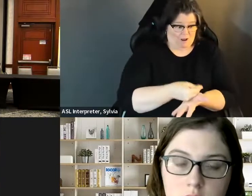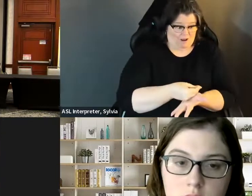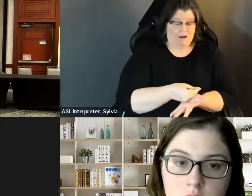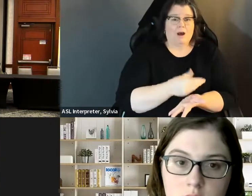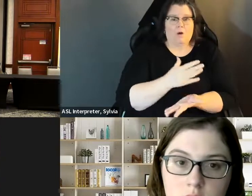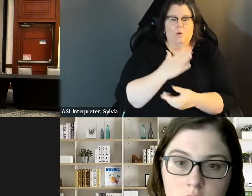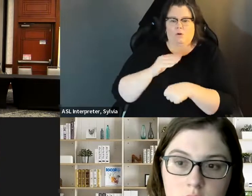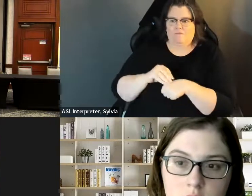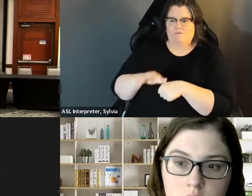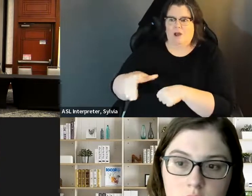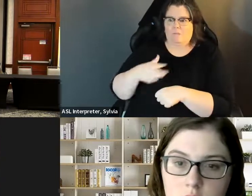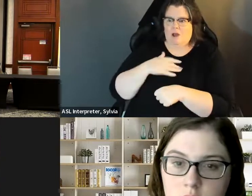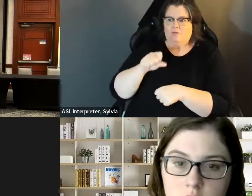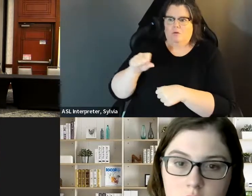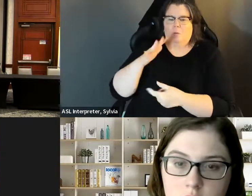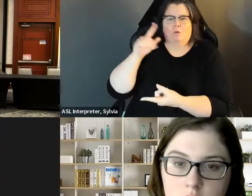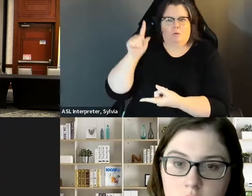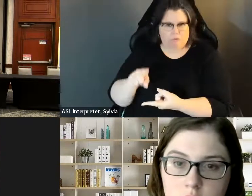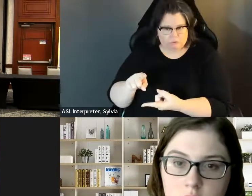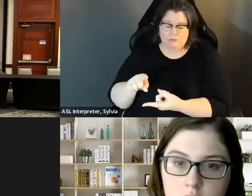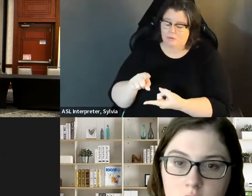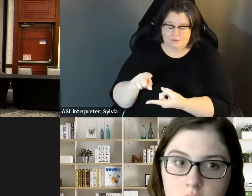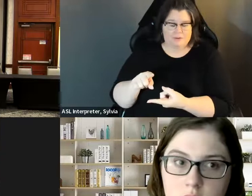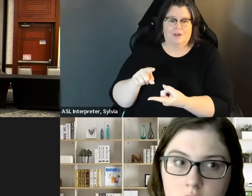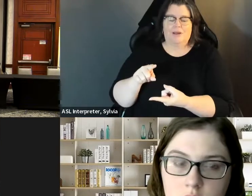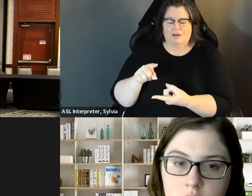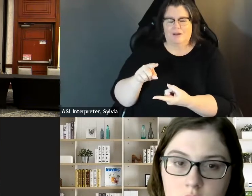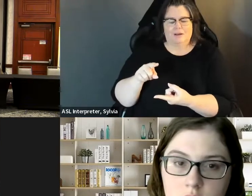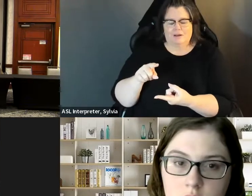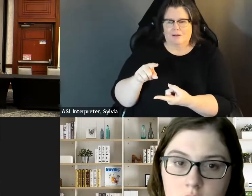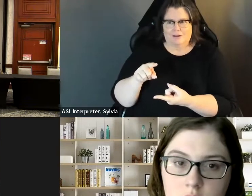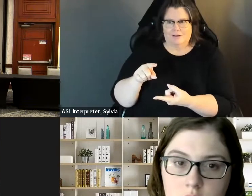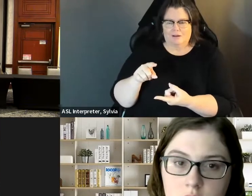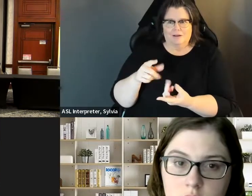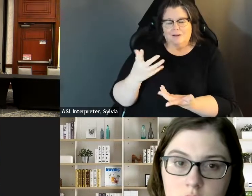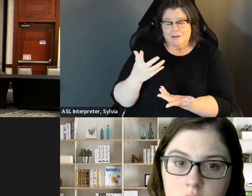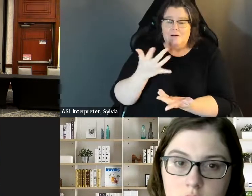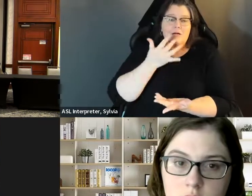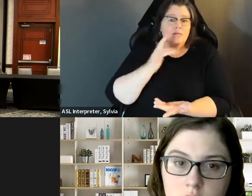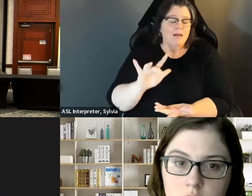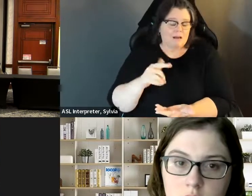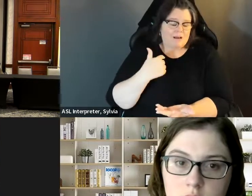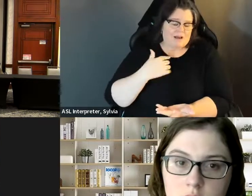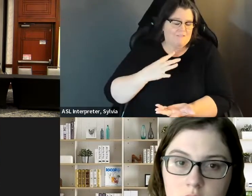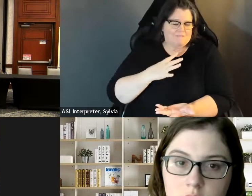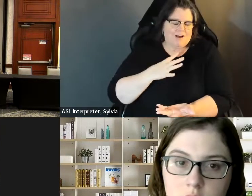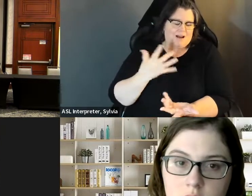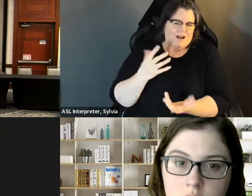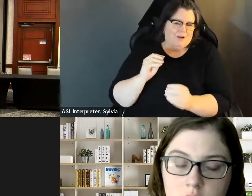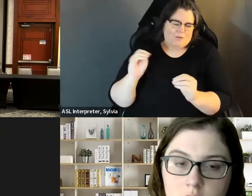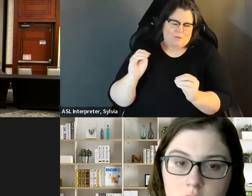that city Council position did have a have pay, you know it was only a $159 a month, but it still was, and for all those who know about social security, it doesn't take much for it to affect your check and so it really was an Offset because of the type affect your check. And so it really was an offset because of the type of benefit